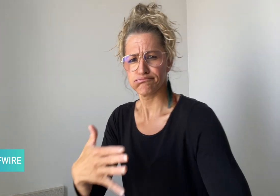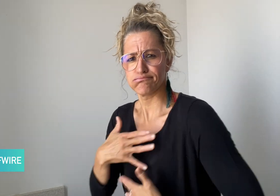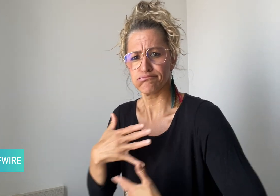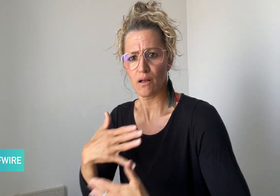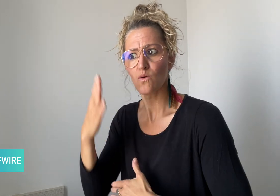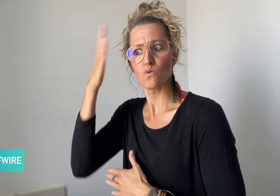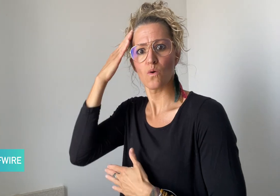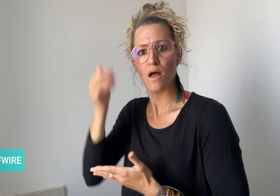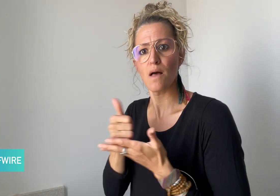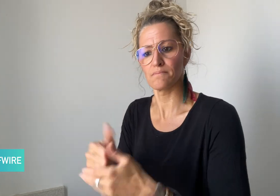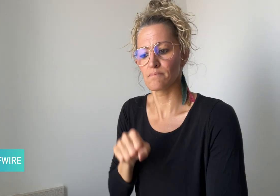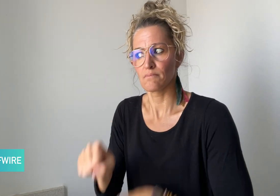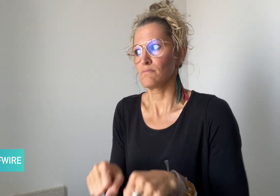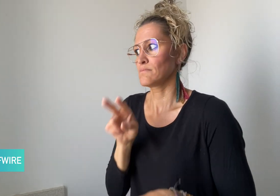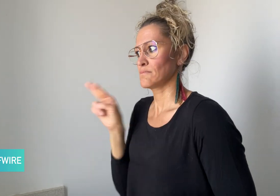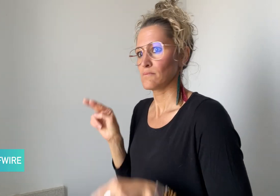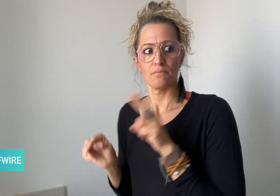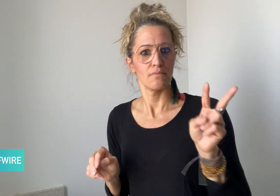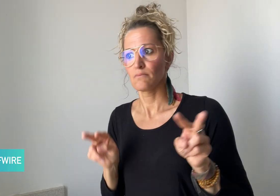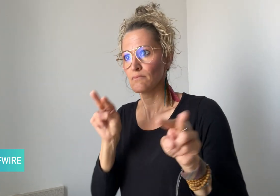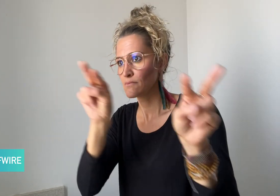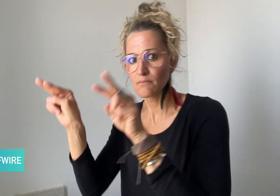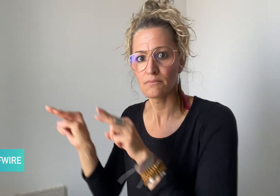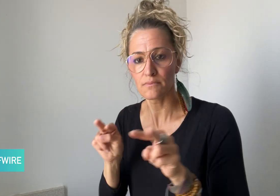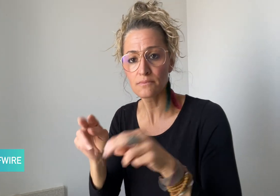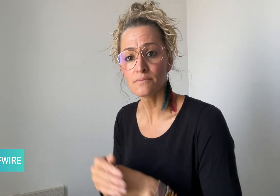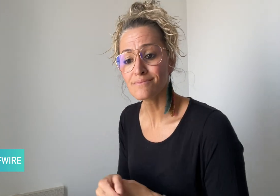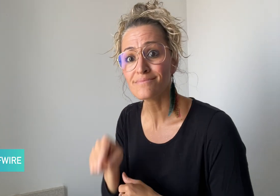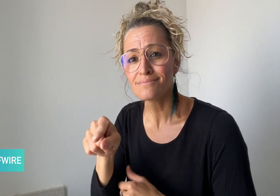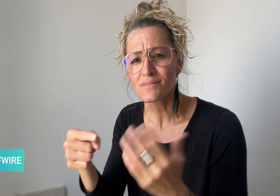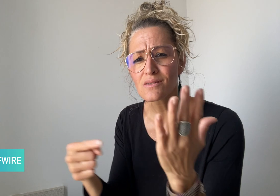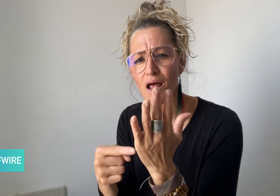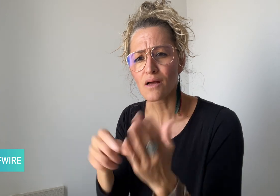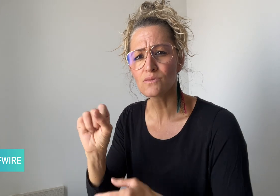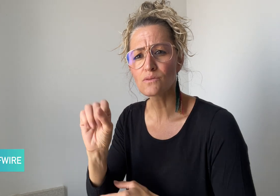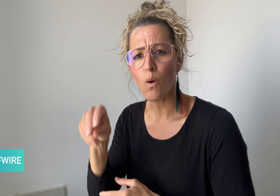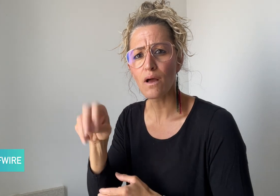that a car is approaching them closely.